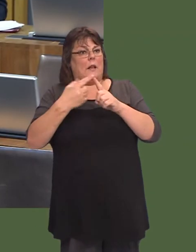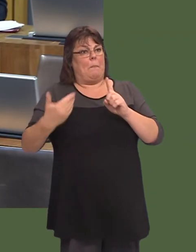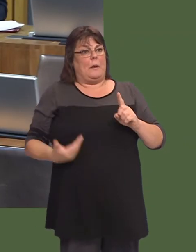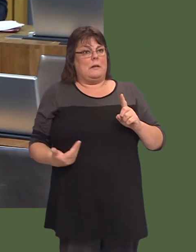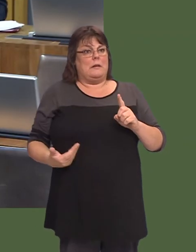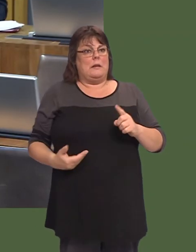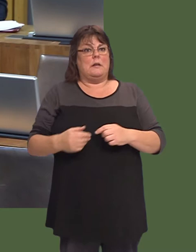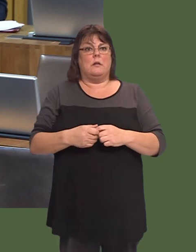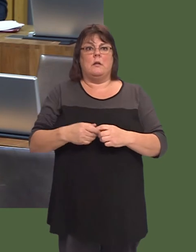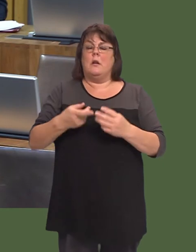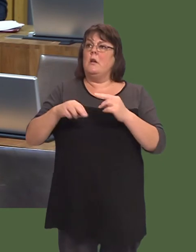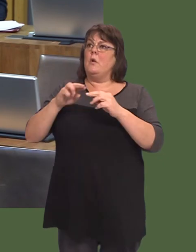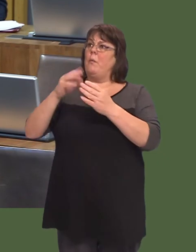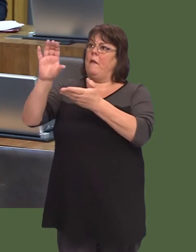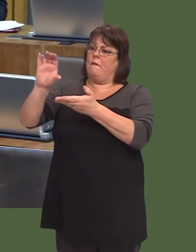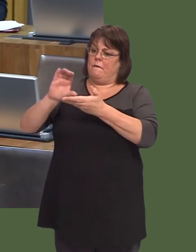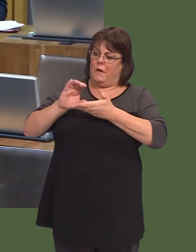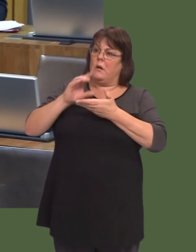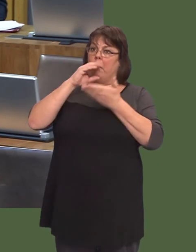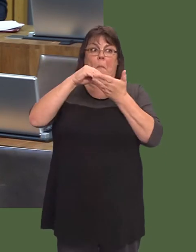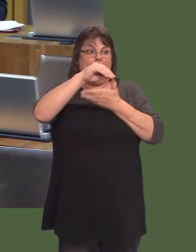We have received a share of that and we will use that money to pay for apprenticeships,